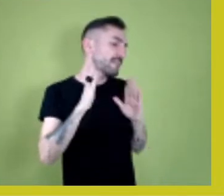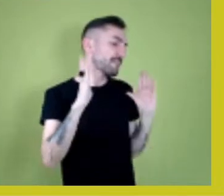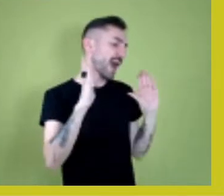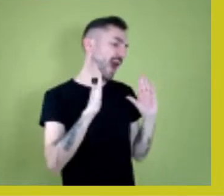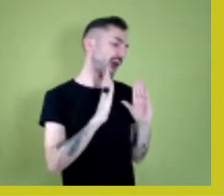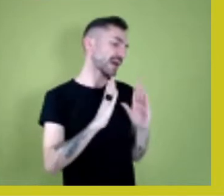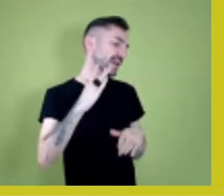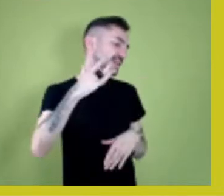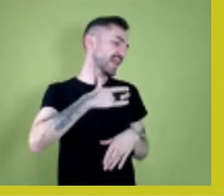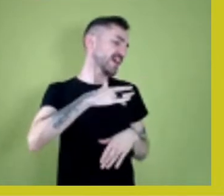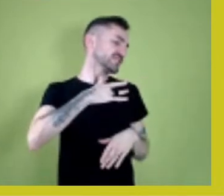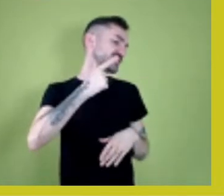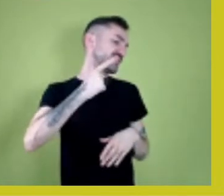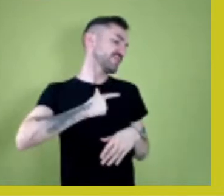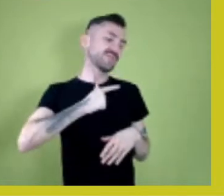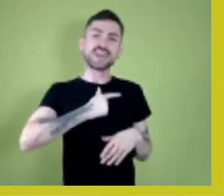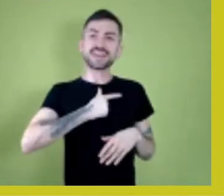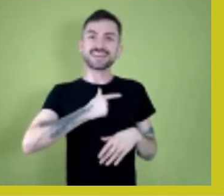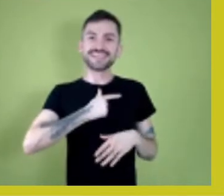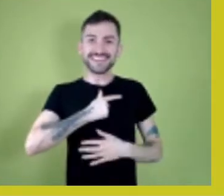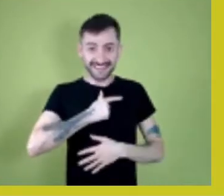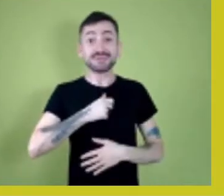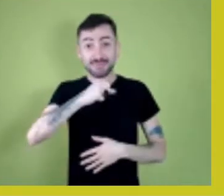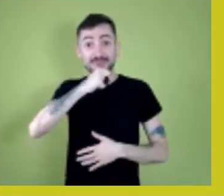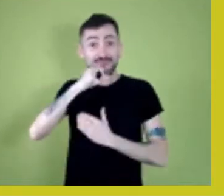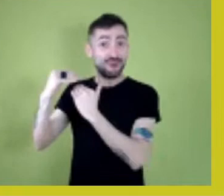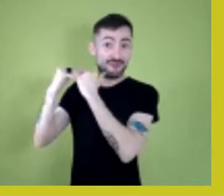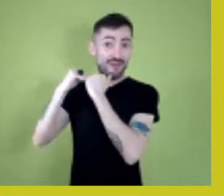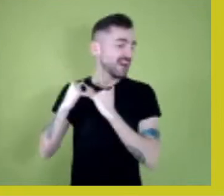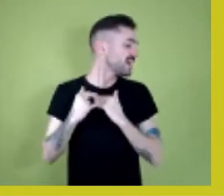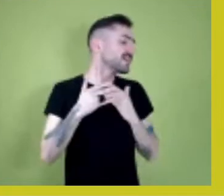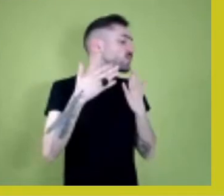So ugly. No one’s gonna want to marry her.”